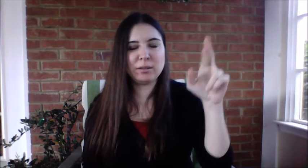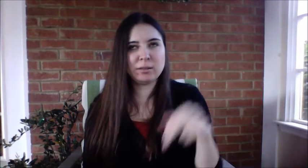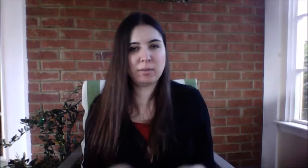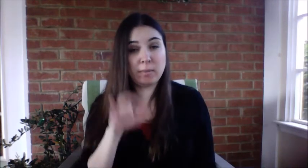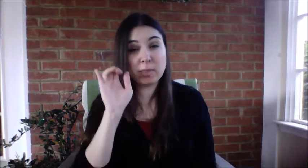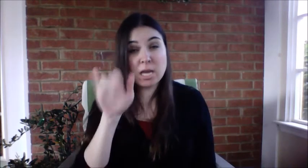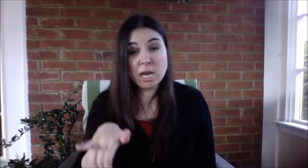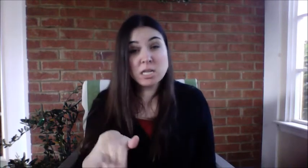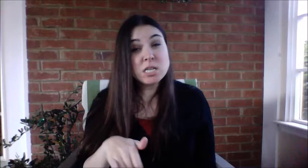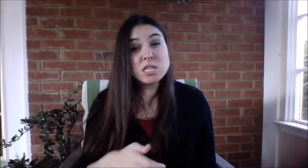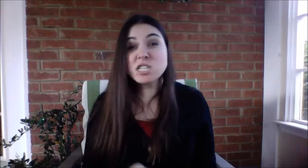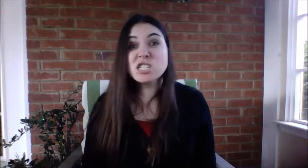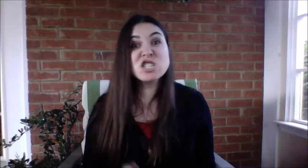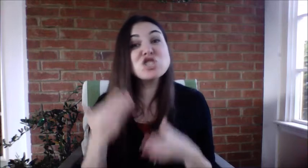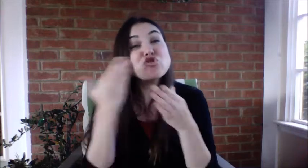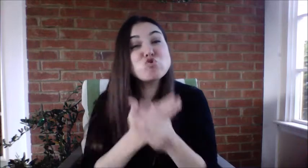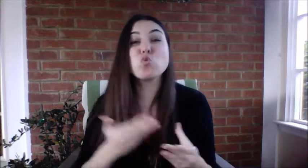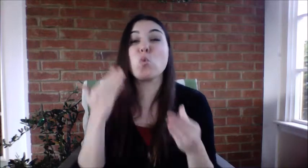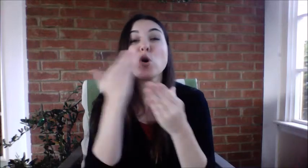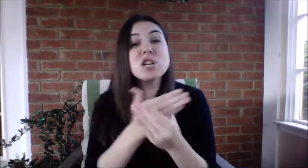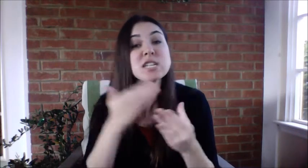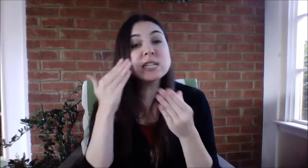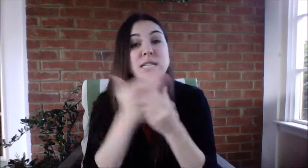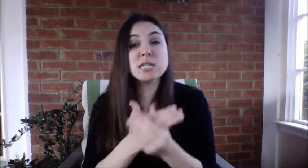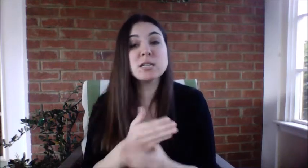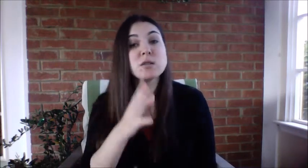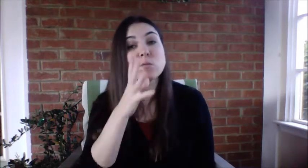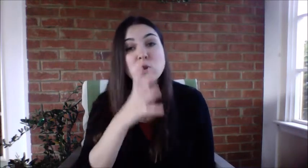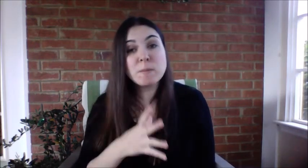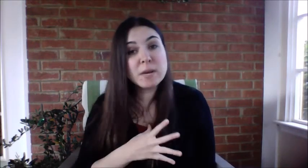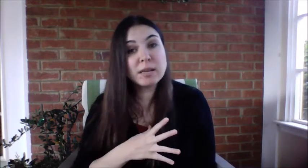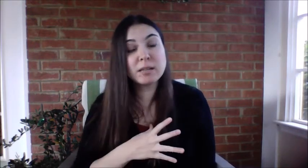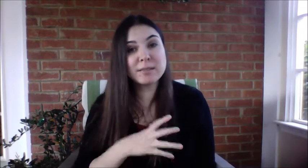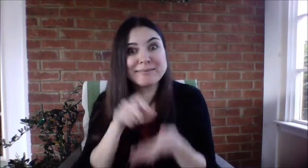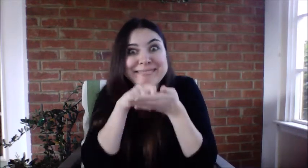That extremely annoying woman.